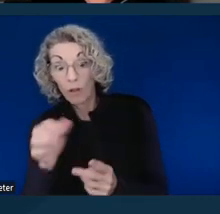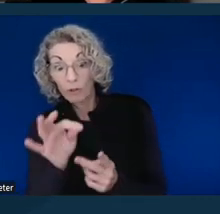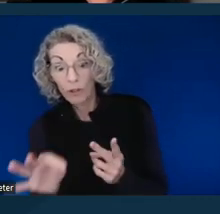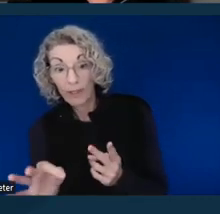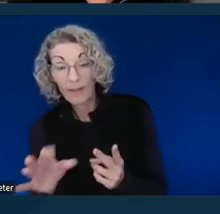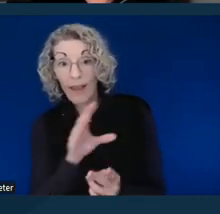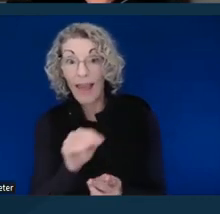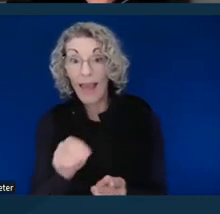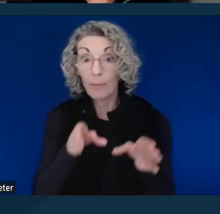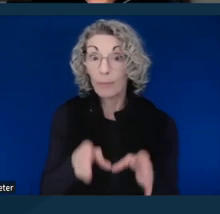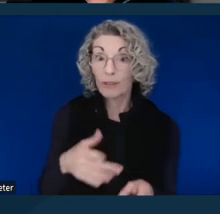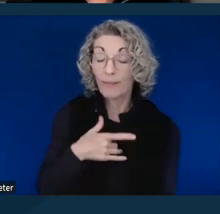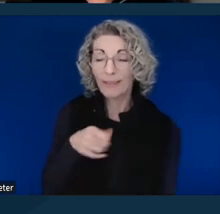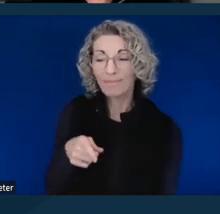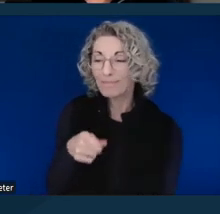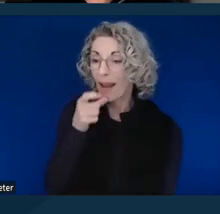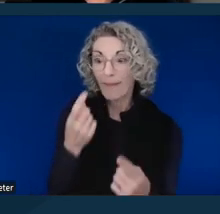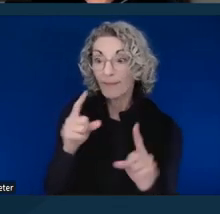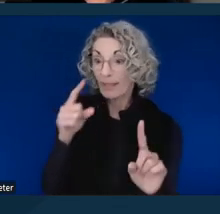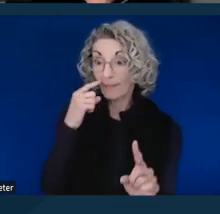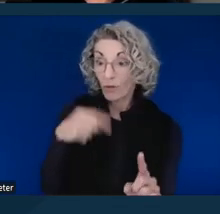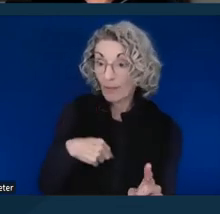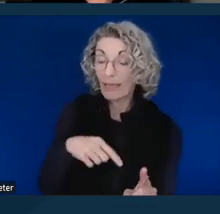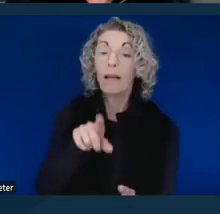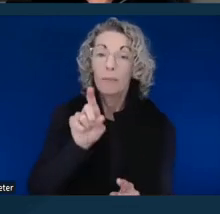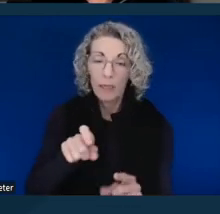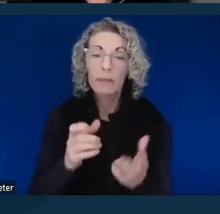you need to ask for review or appeal.